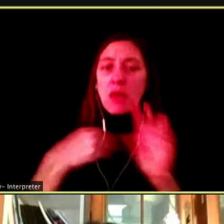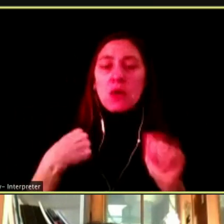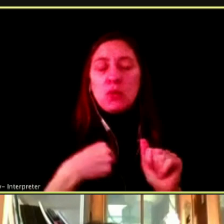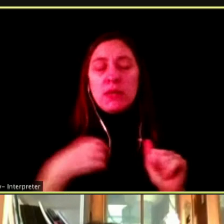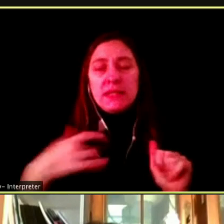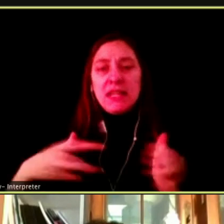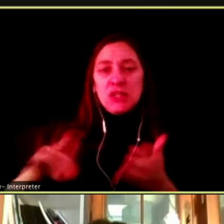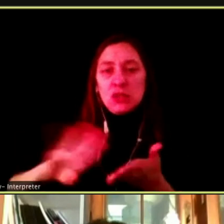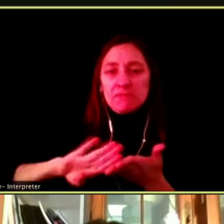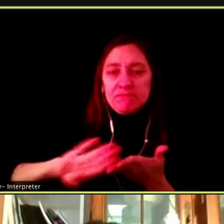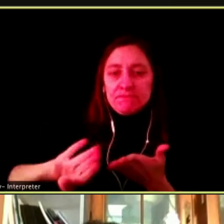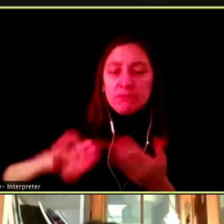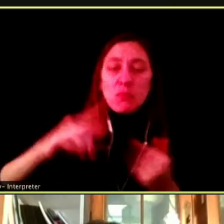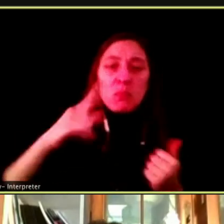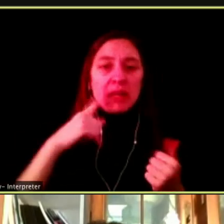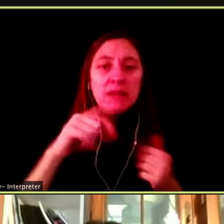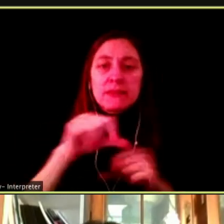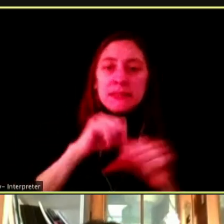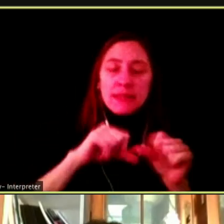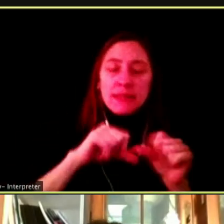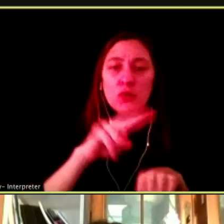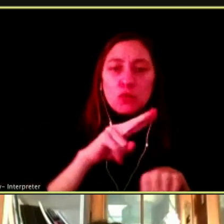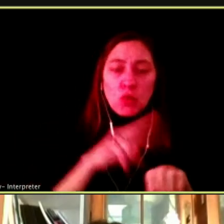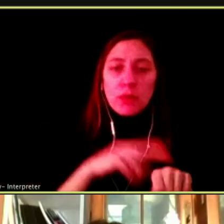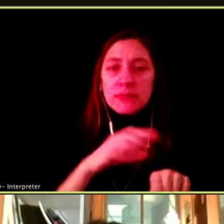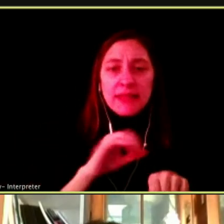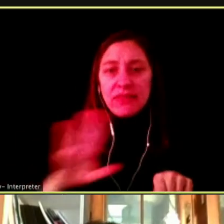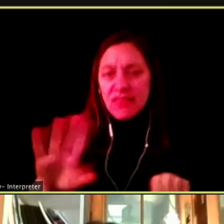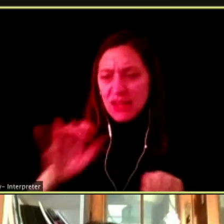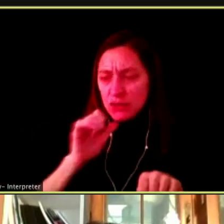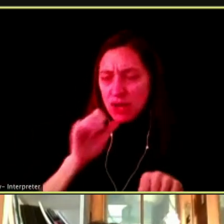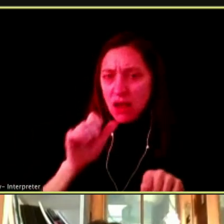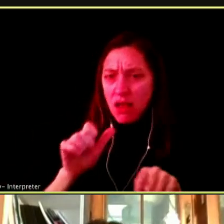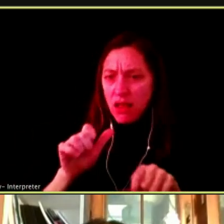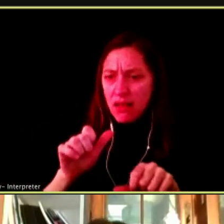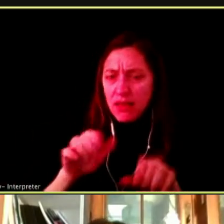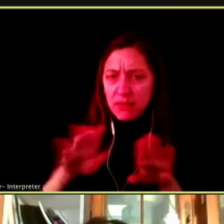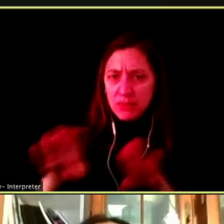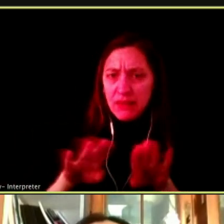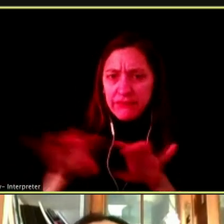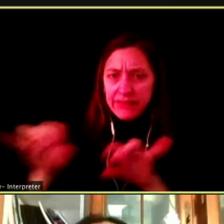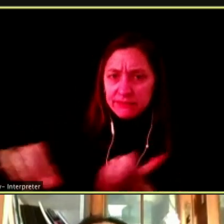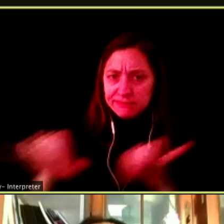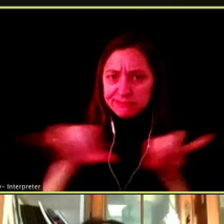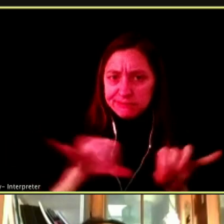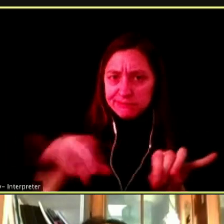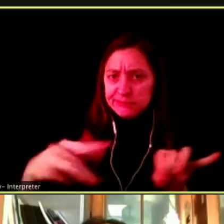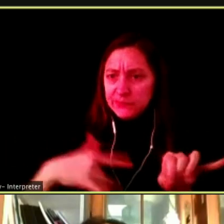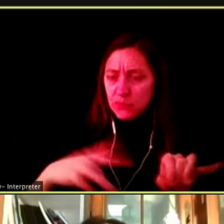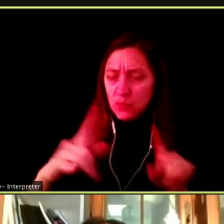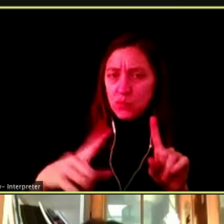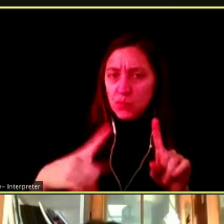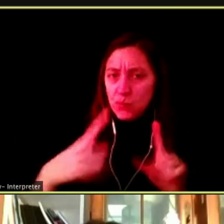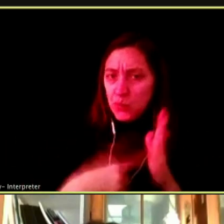BECAUSE THEY ARE NOT ACTING LIKE THE NORMALCY AS WE PROCEEDED TO BE.